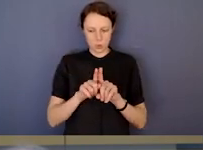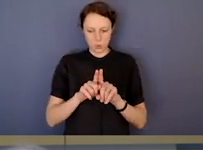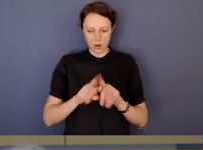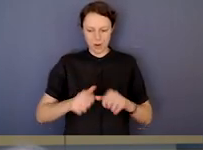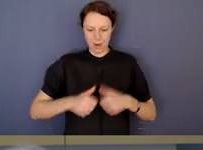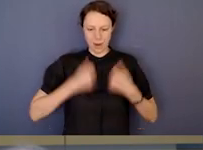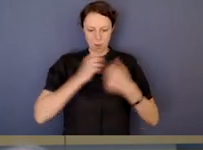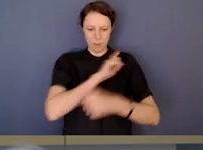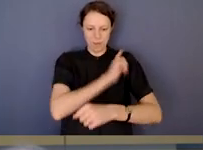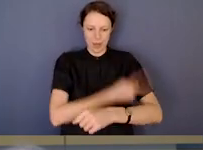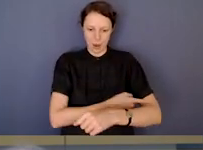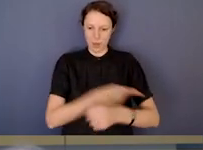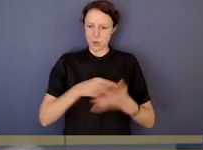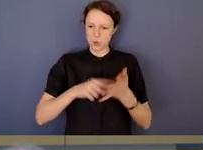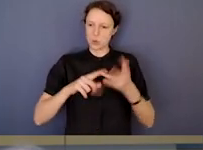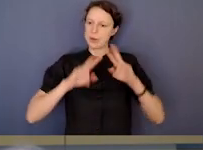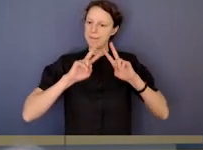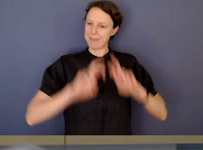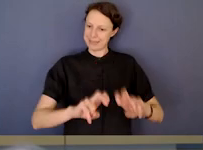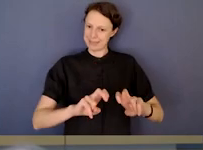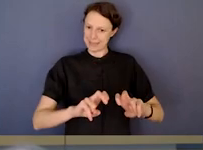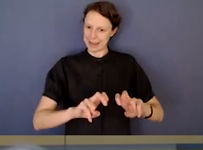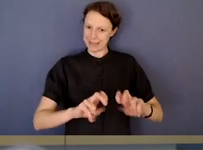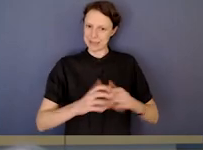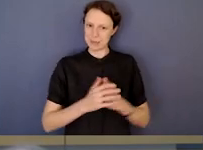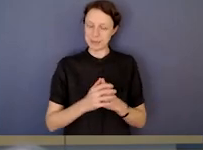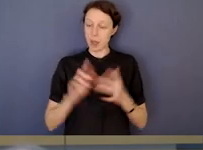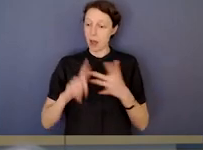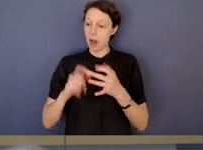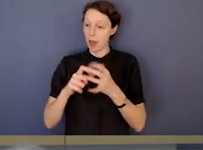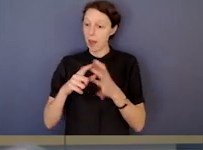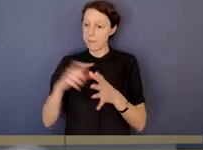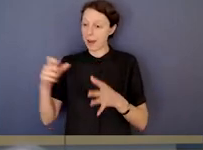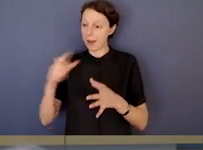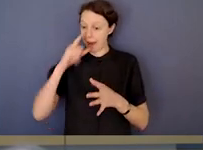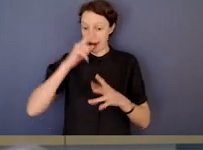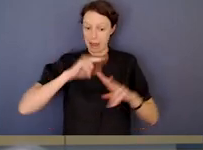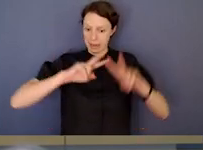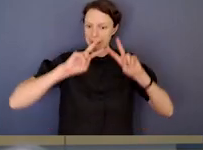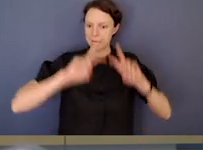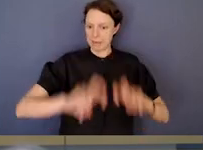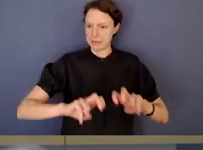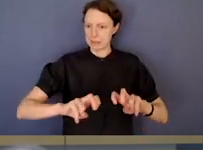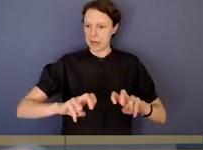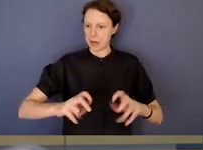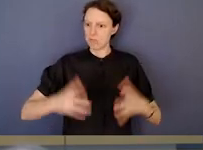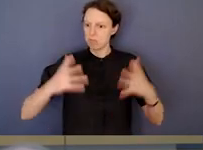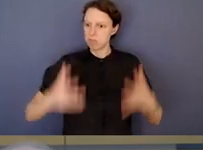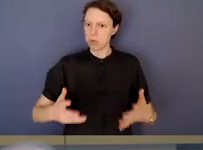And partly as a function of our jurisdiction, IBAC's got very significant investigative powers.